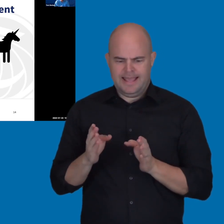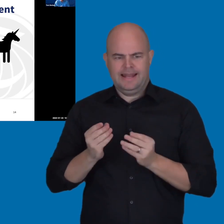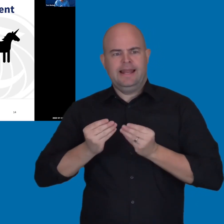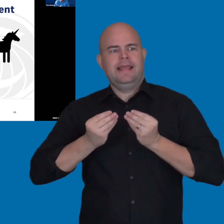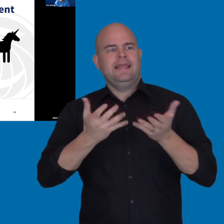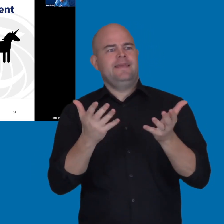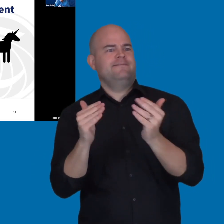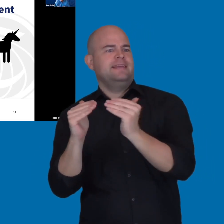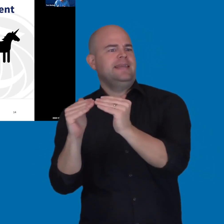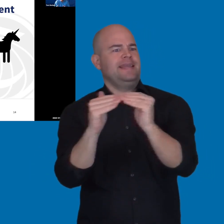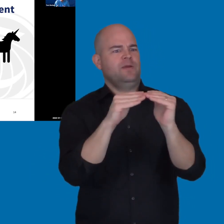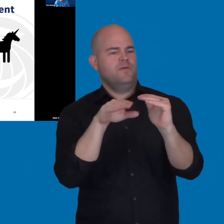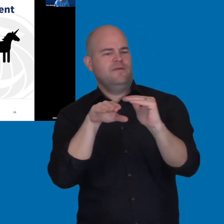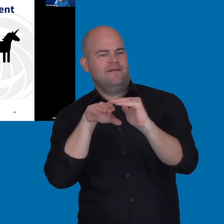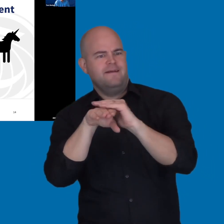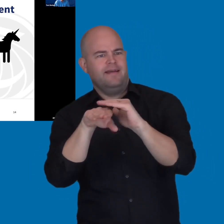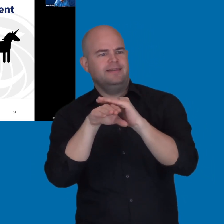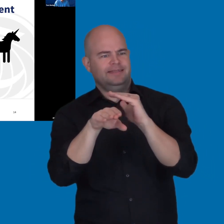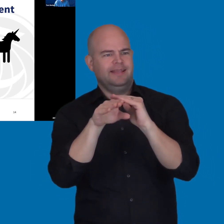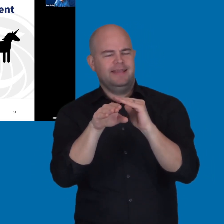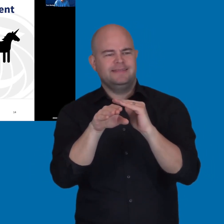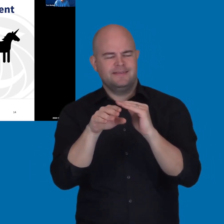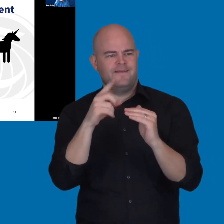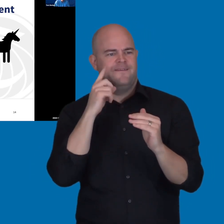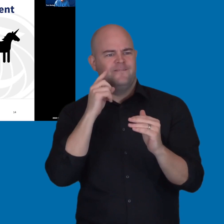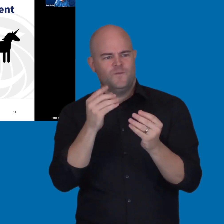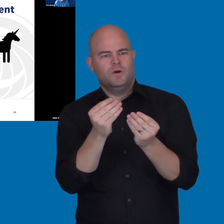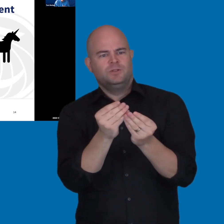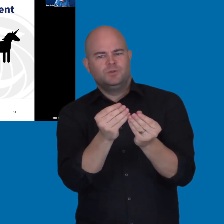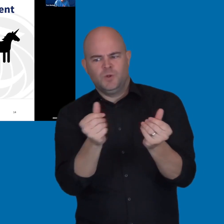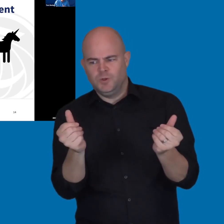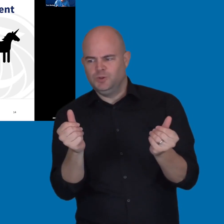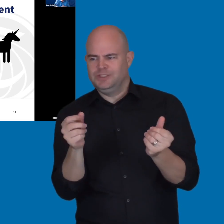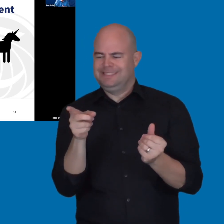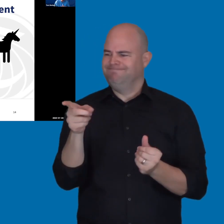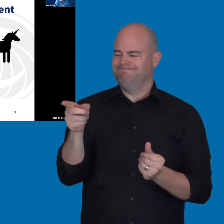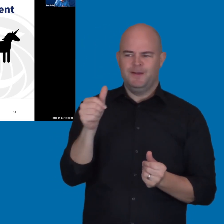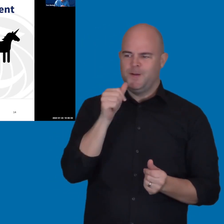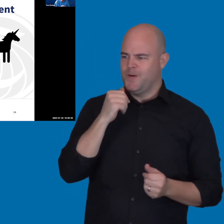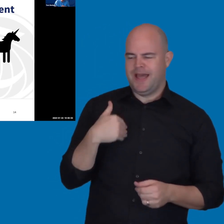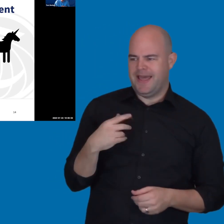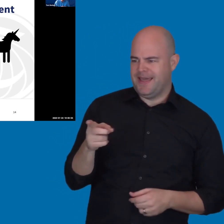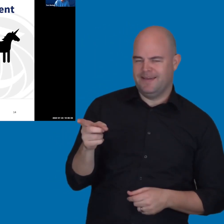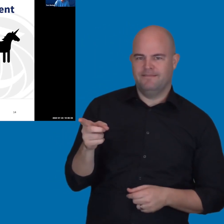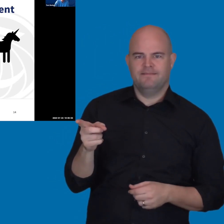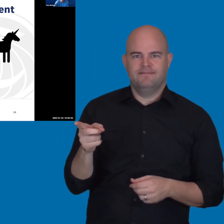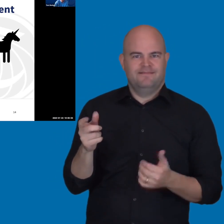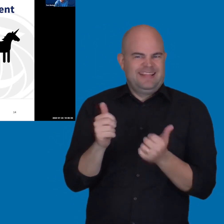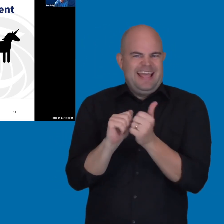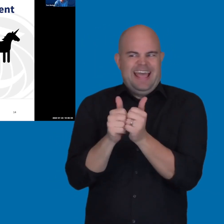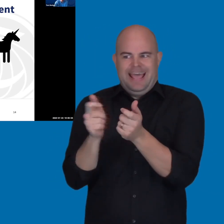for providing equally effective alternate access for the solutions that are not fully accessible up front?